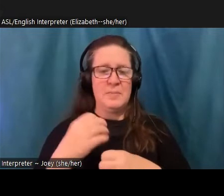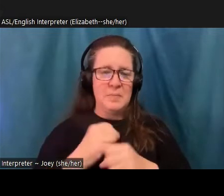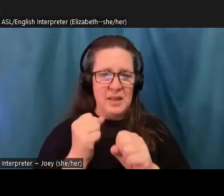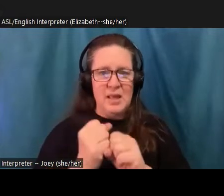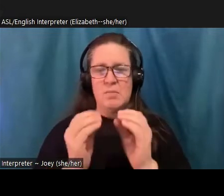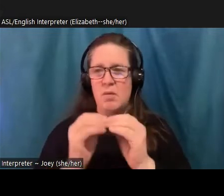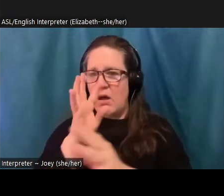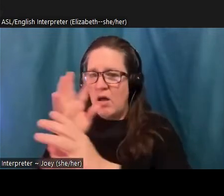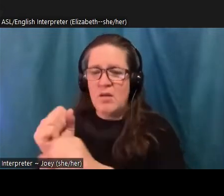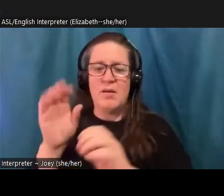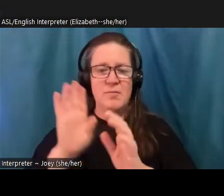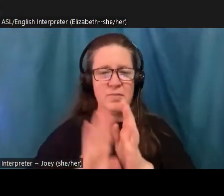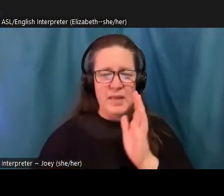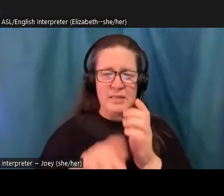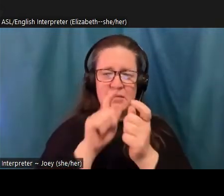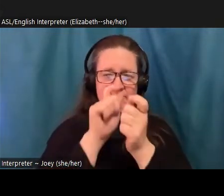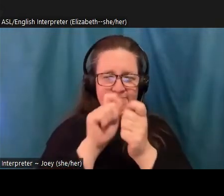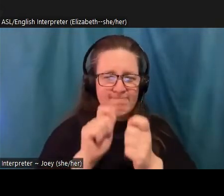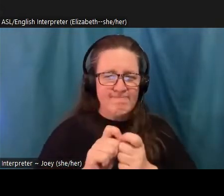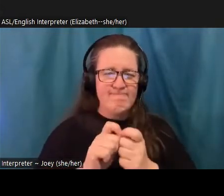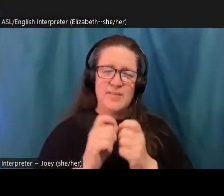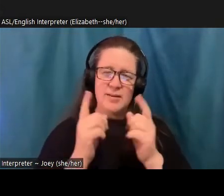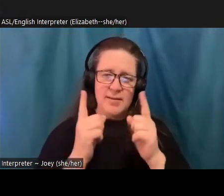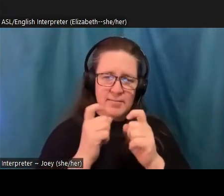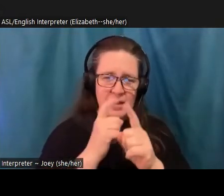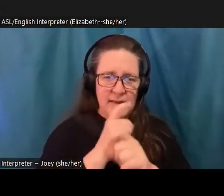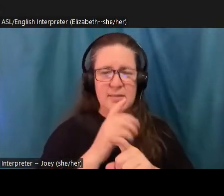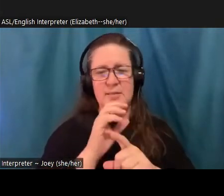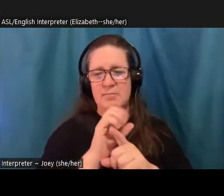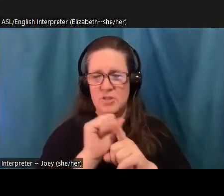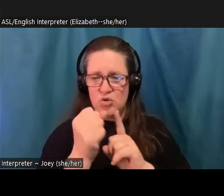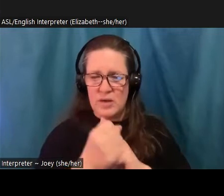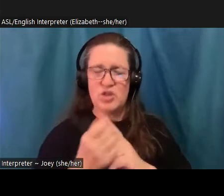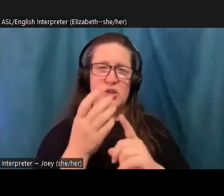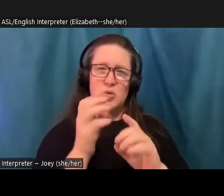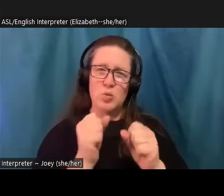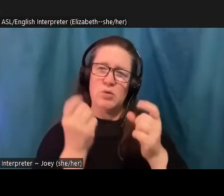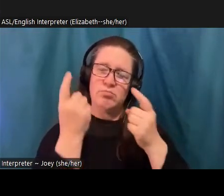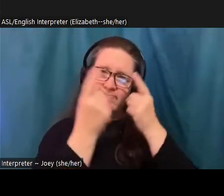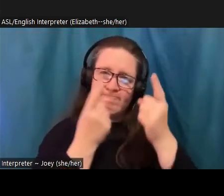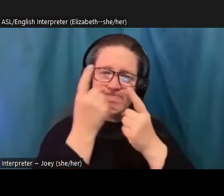have to be aware that the addictive nature of catastrophic news is intentionally engineered to keep us coming back for more.